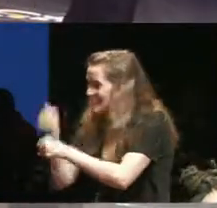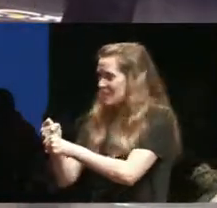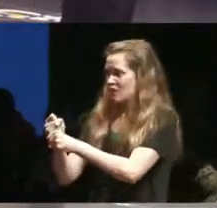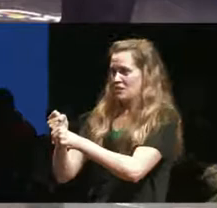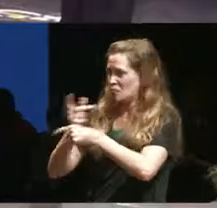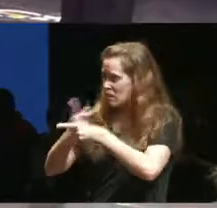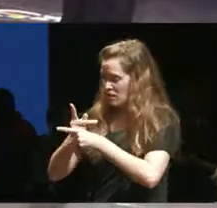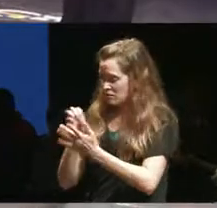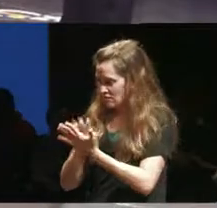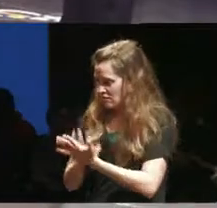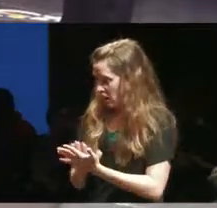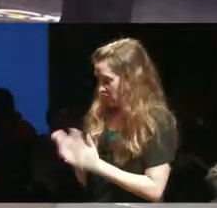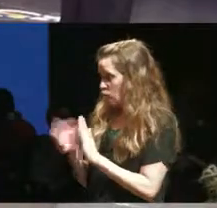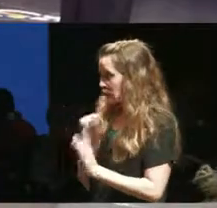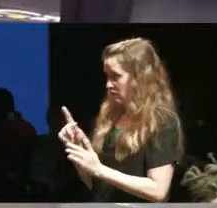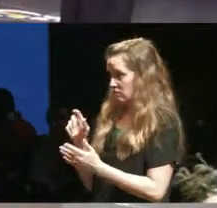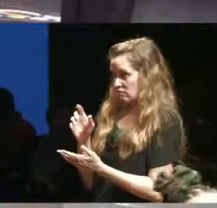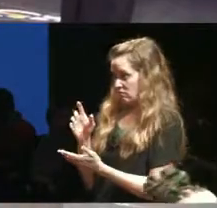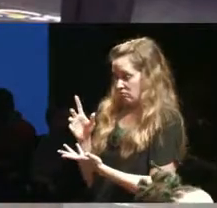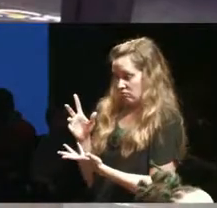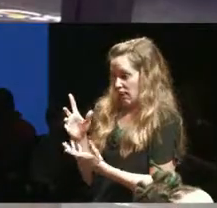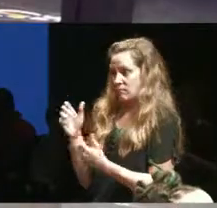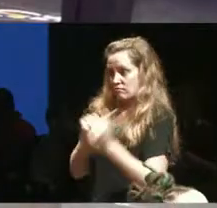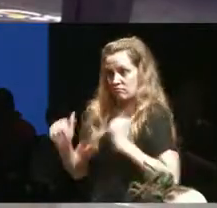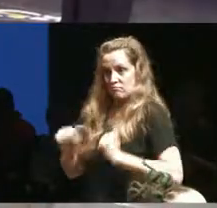that could be considered disability deaf format arts like that the work has been